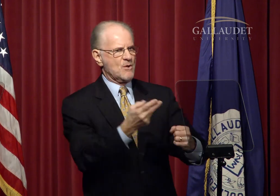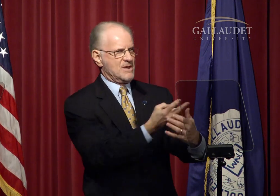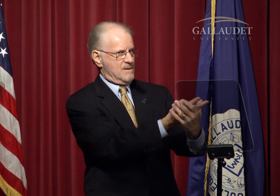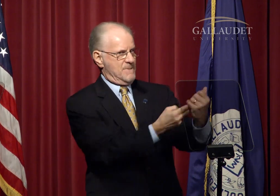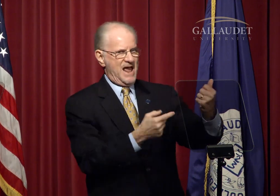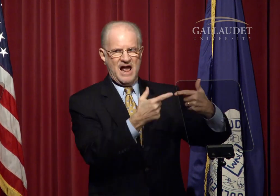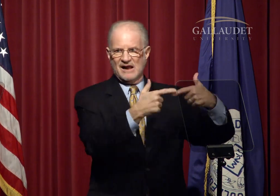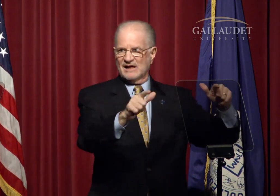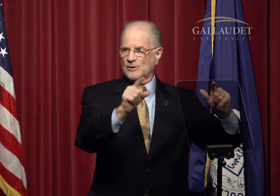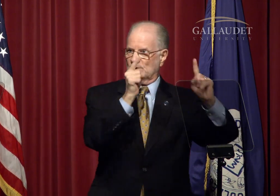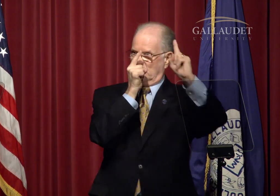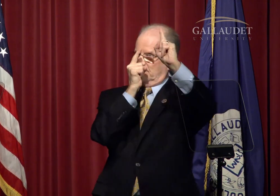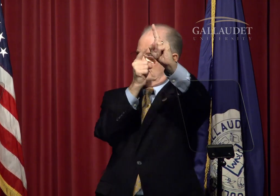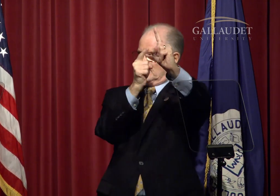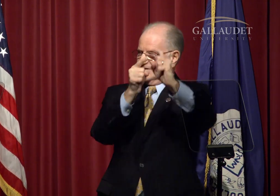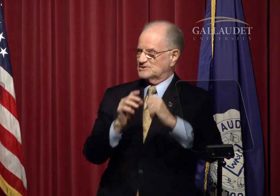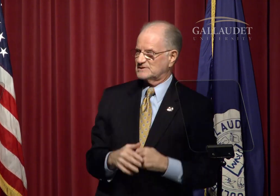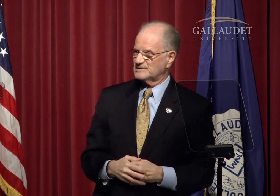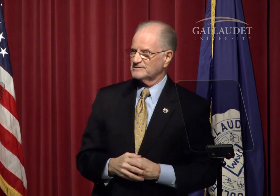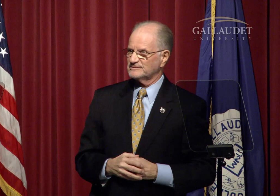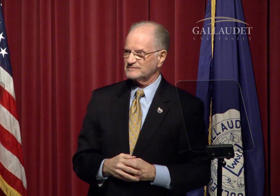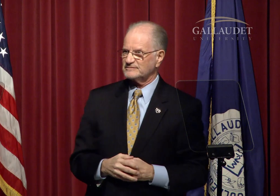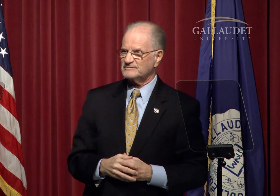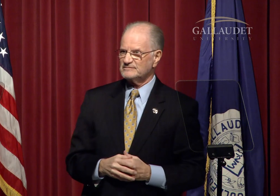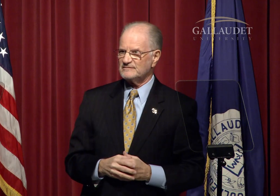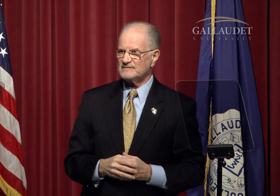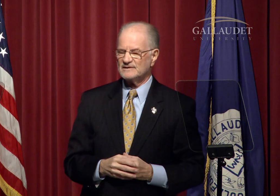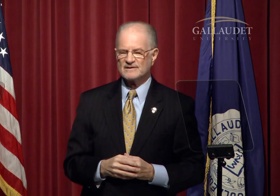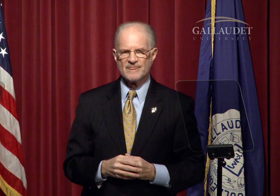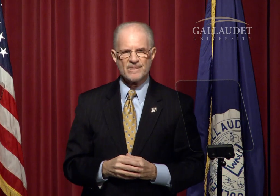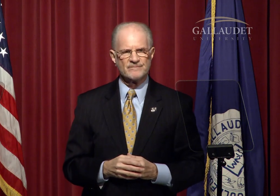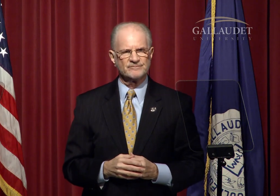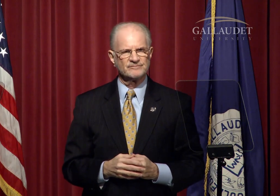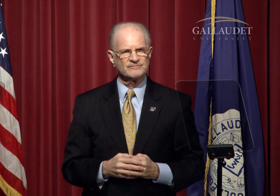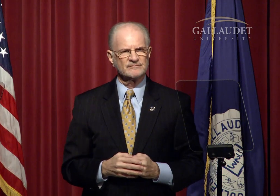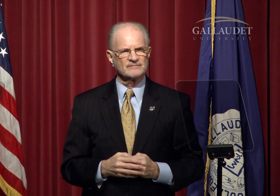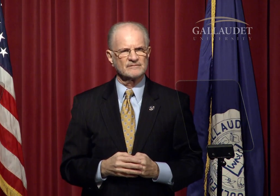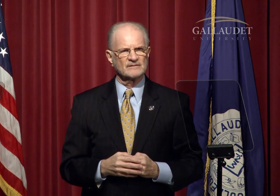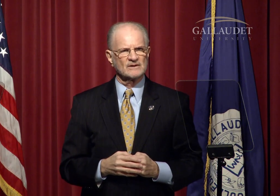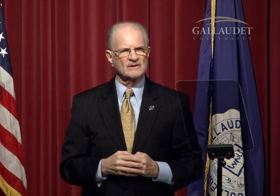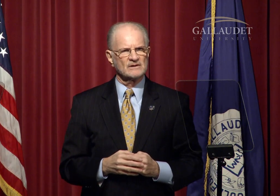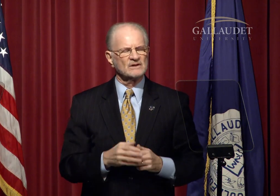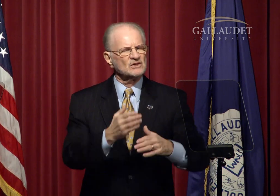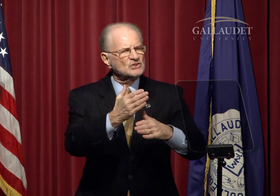reflecting our commitment to our bilingual mission.